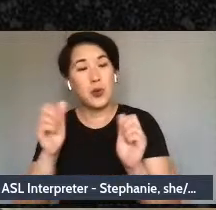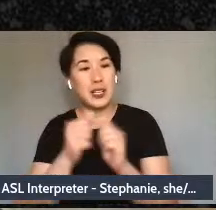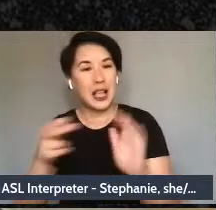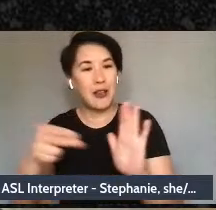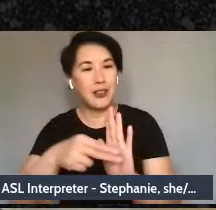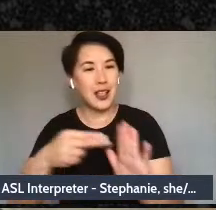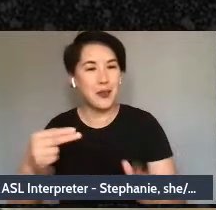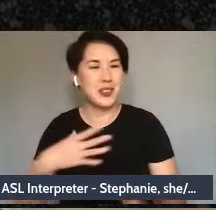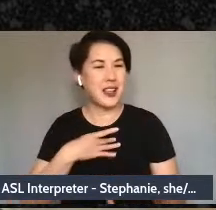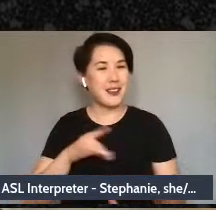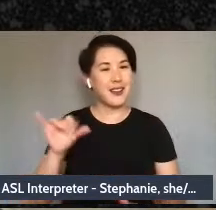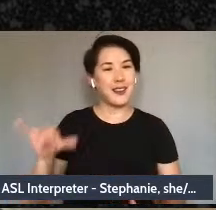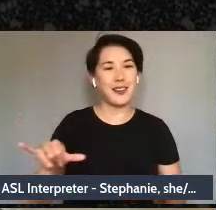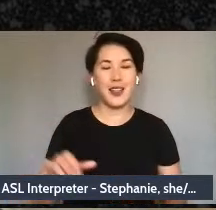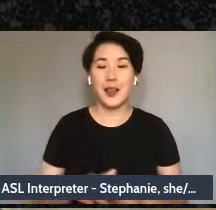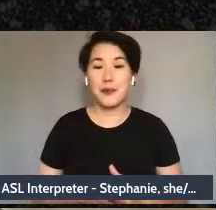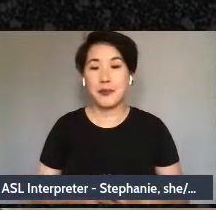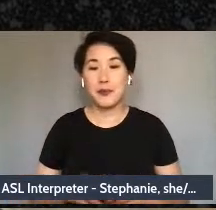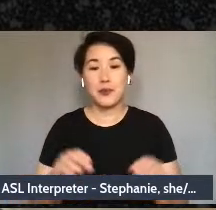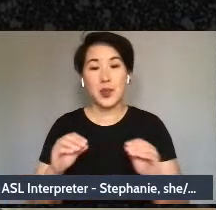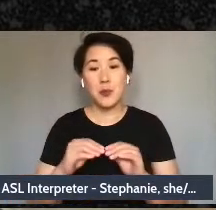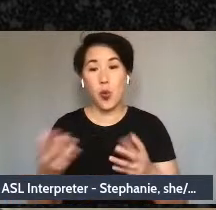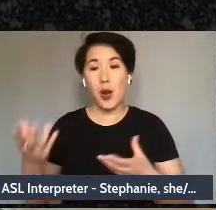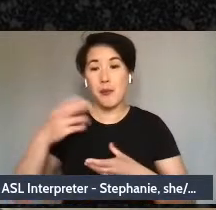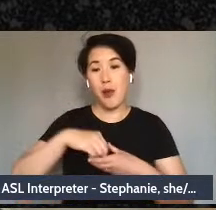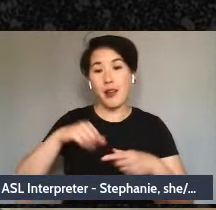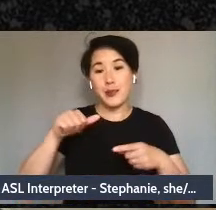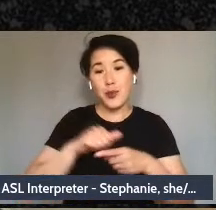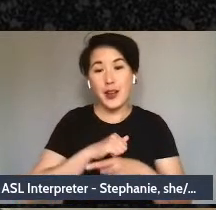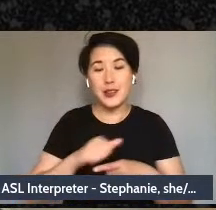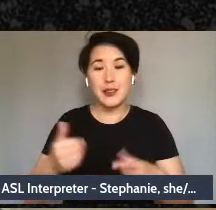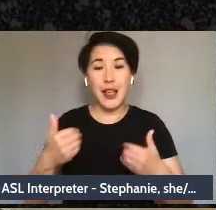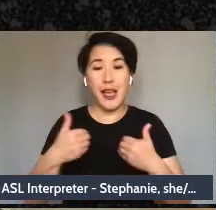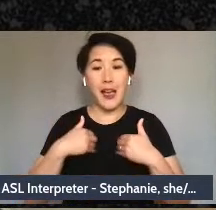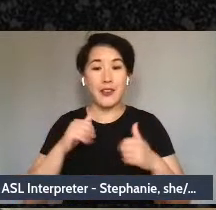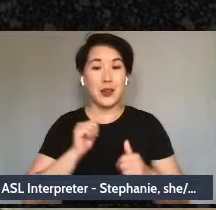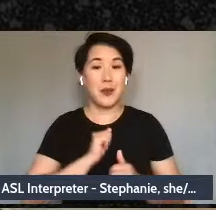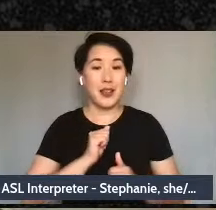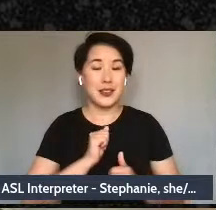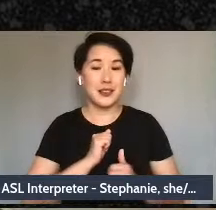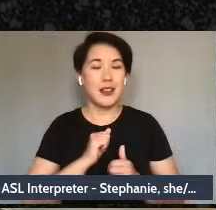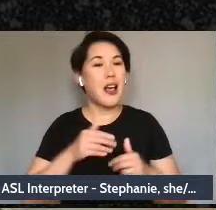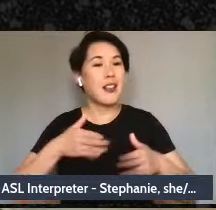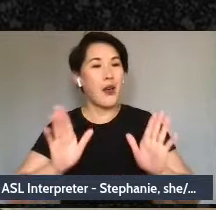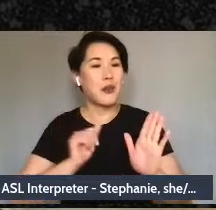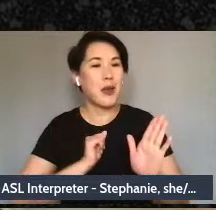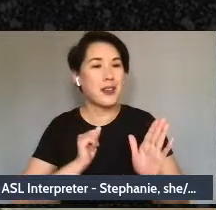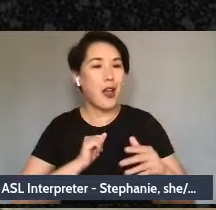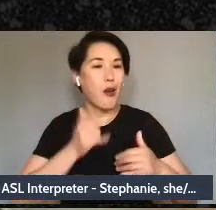um more embodied practice and allowing myself to make mistakes yeah you learn